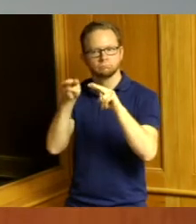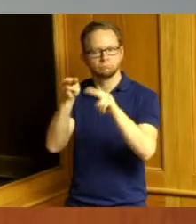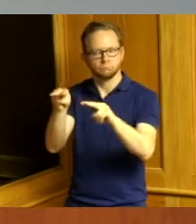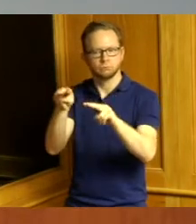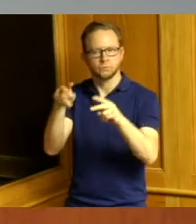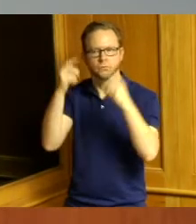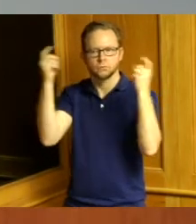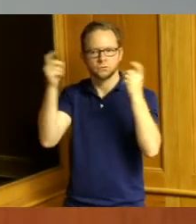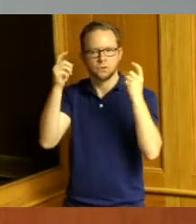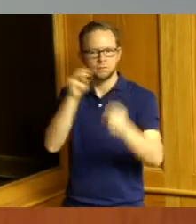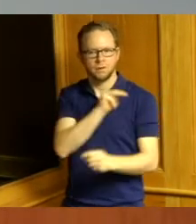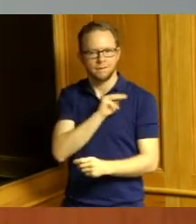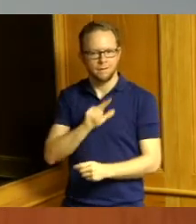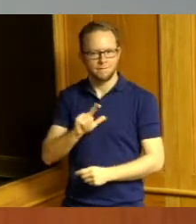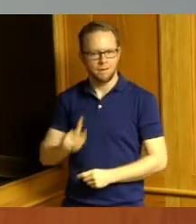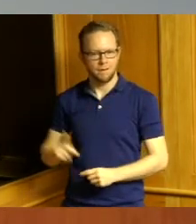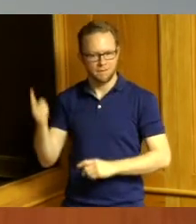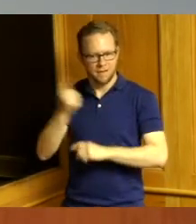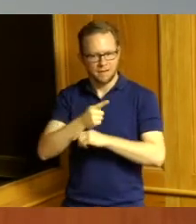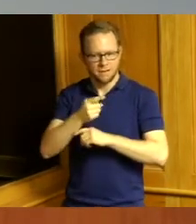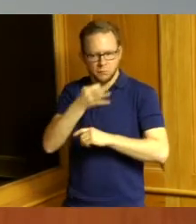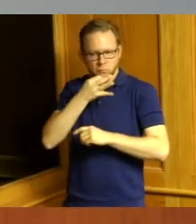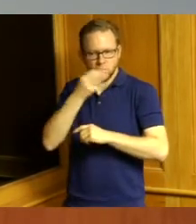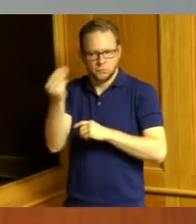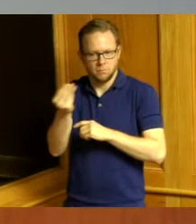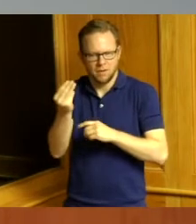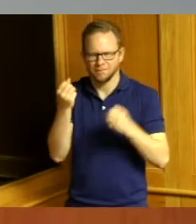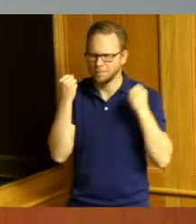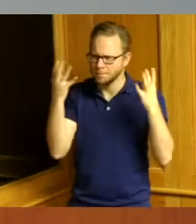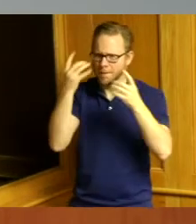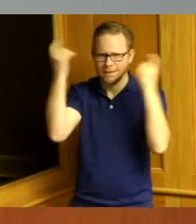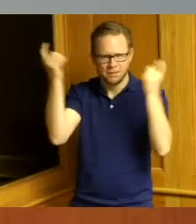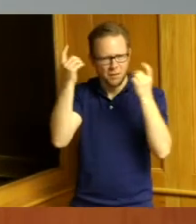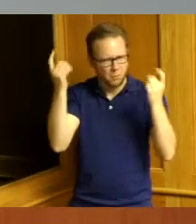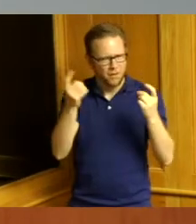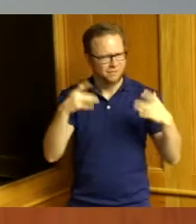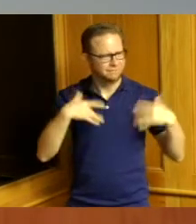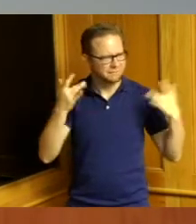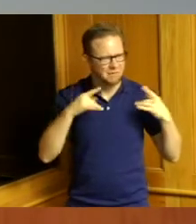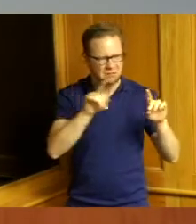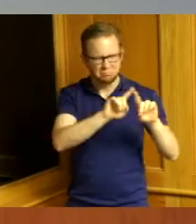there are so many celebrations and the other really commemorative moments too